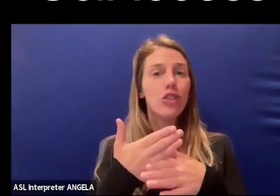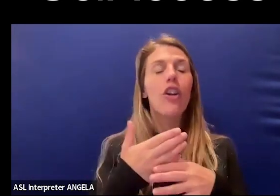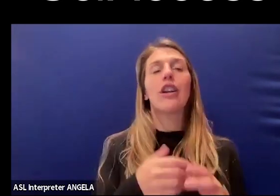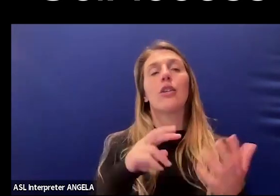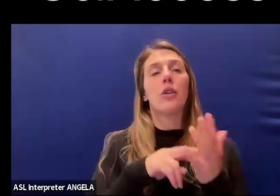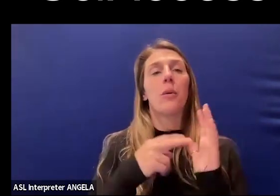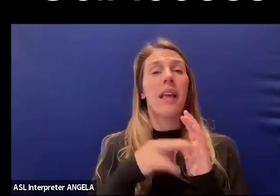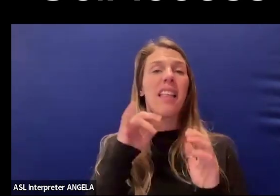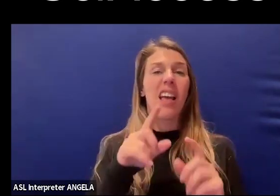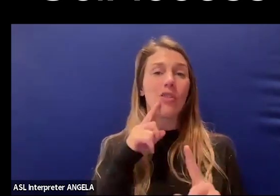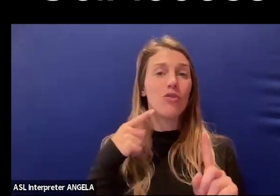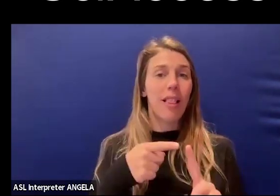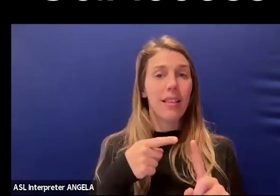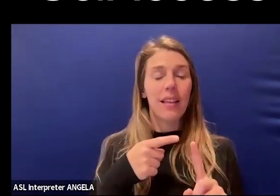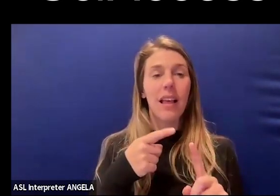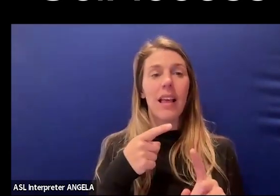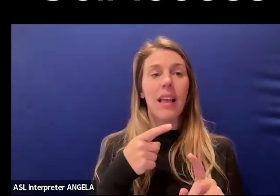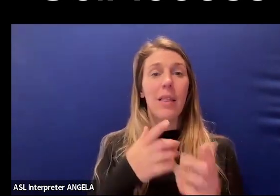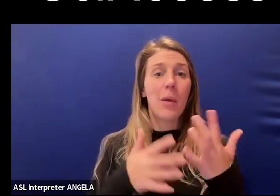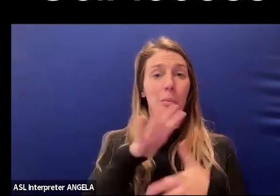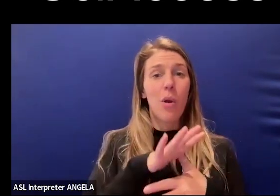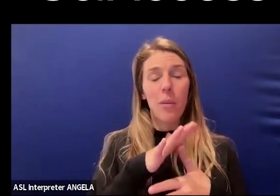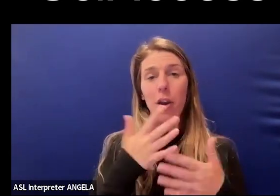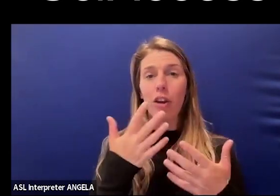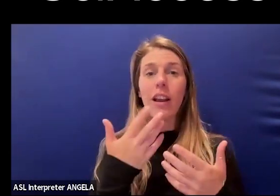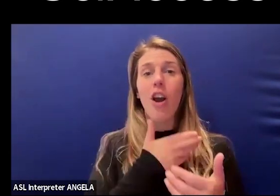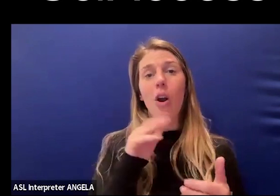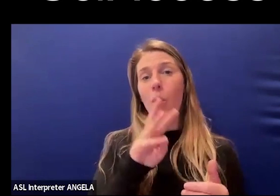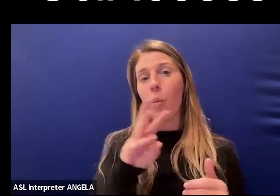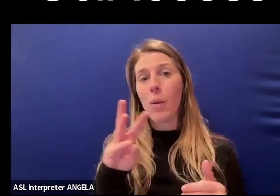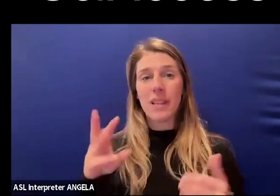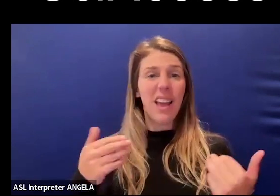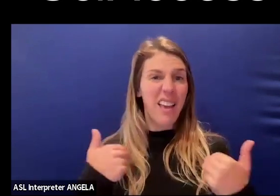That's essentially the primary thing our website does,